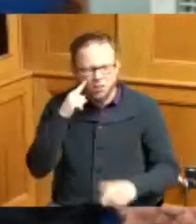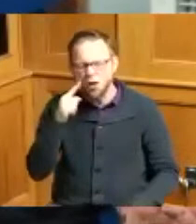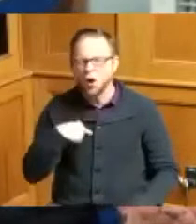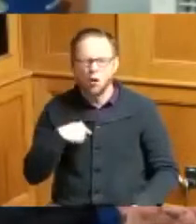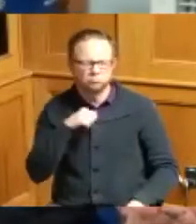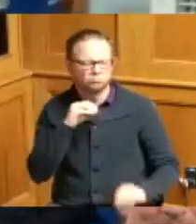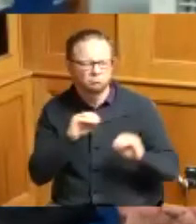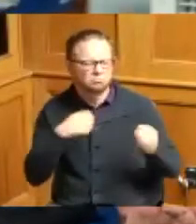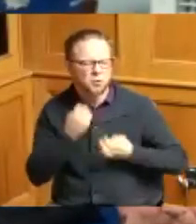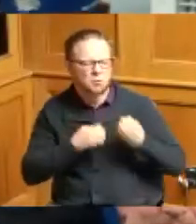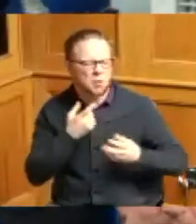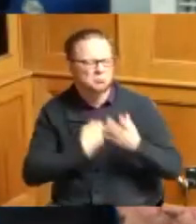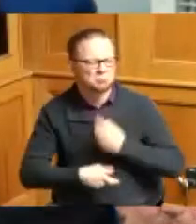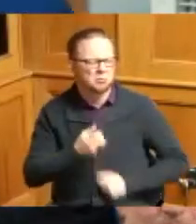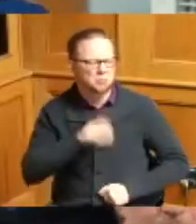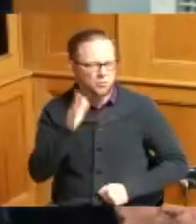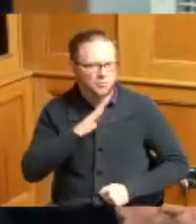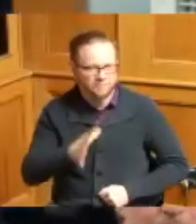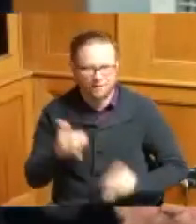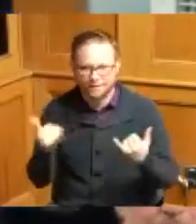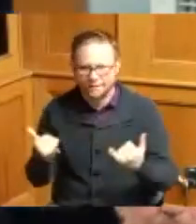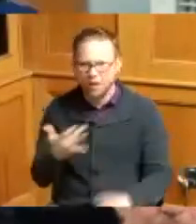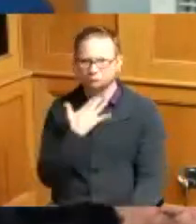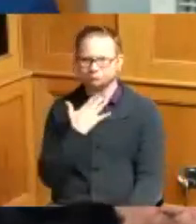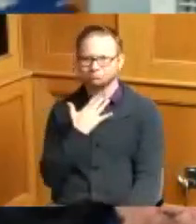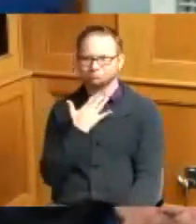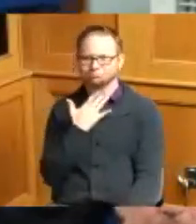they end up not happening so just thank you oh you're so welcome